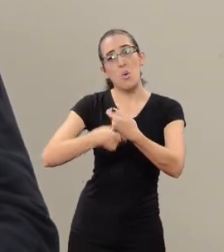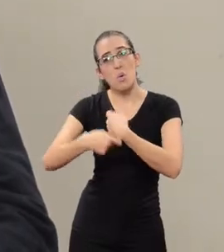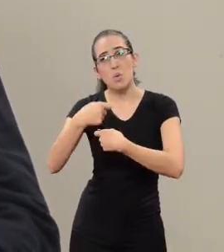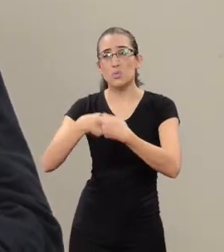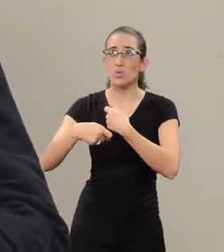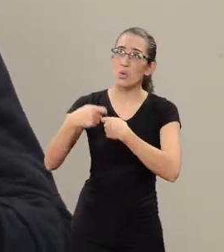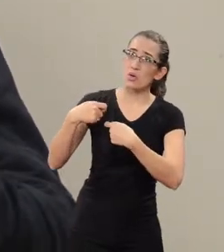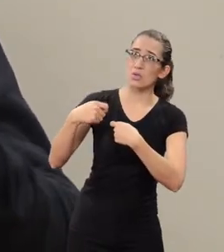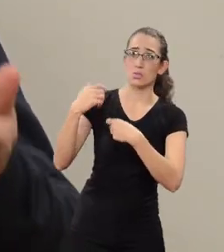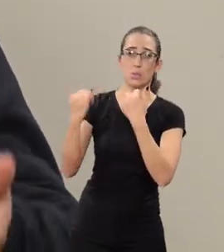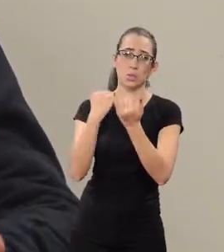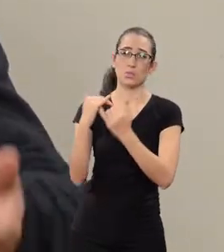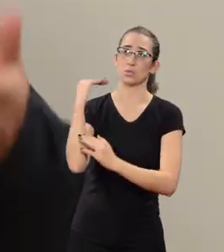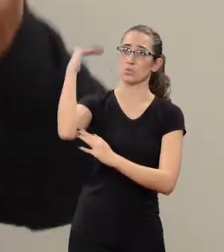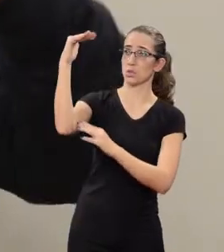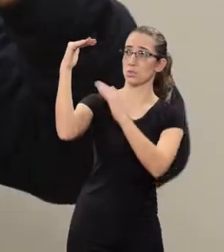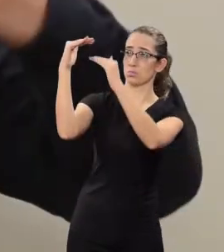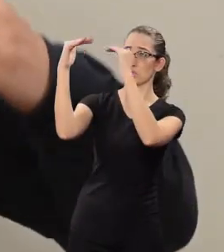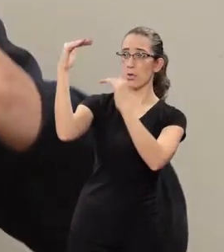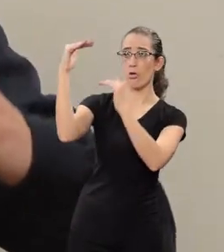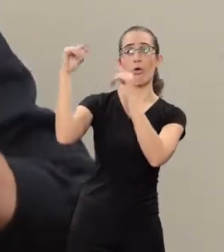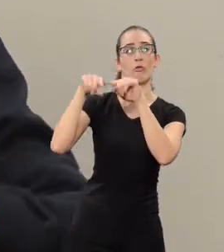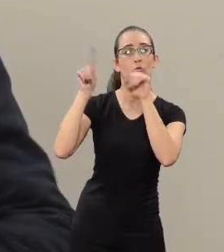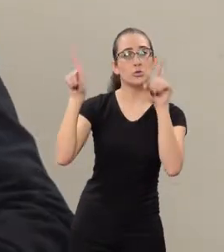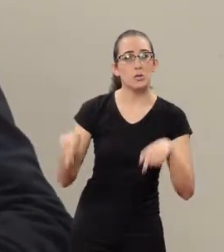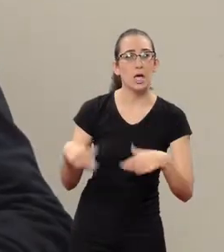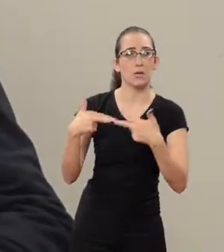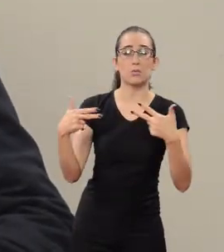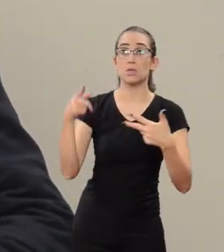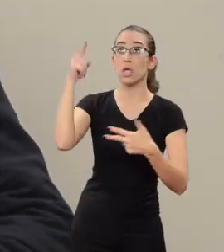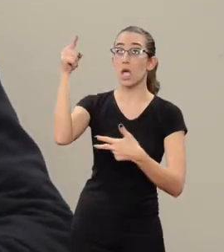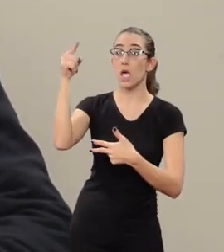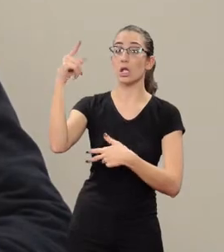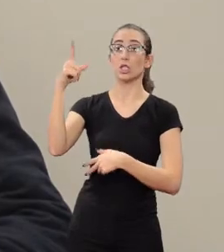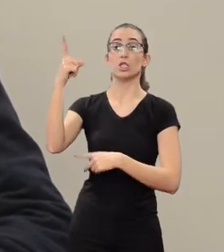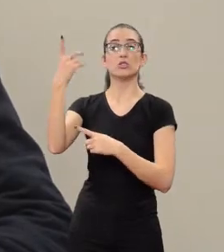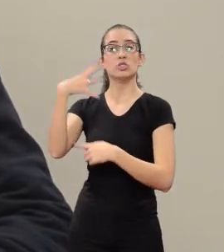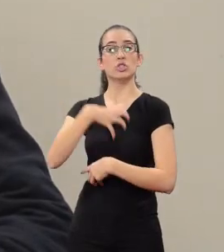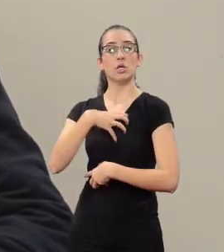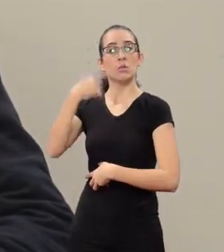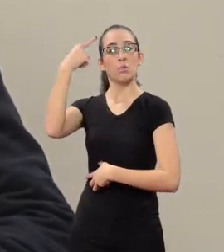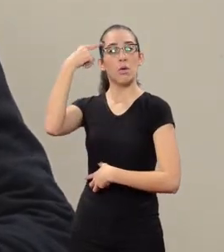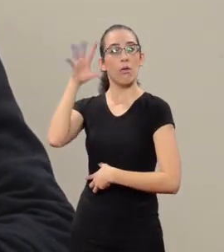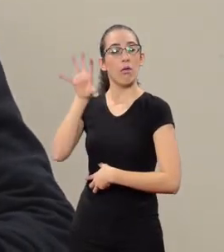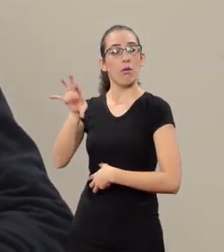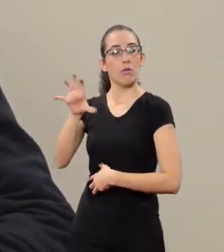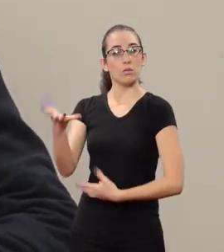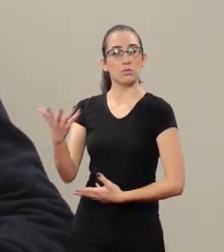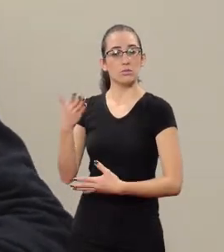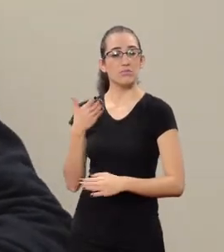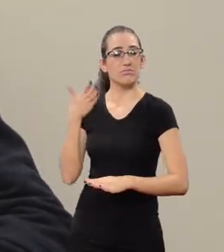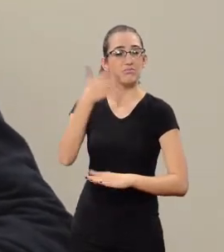but positions with other subordinates that has this kind of thought.